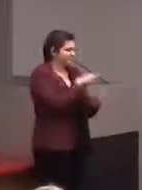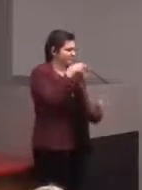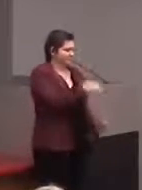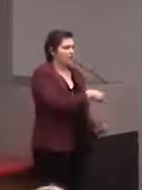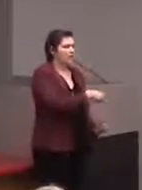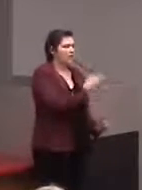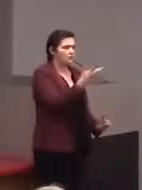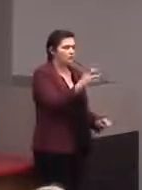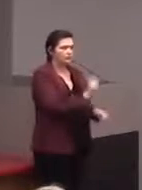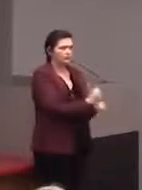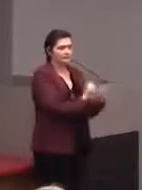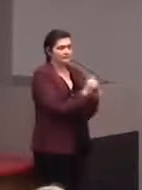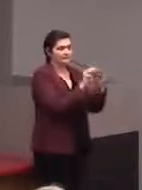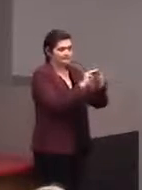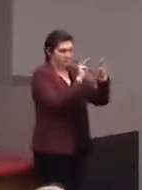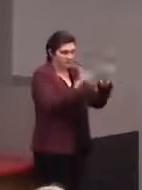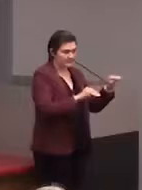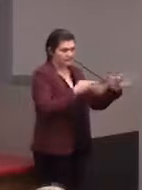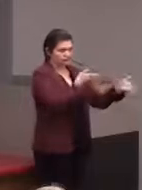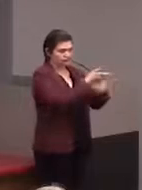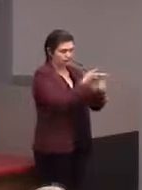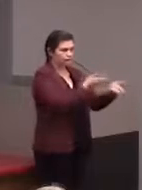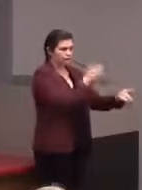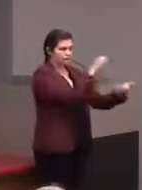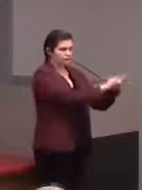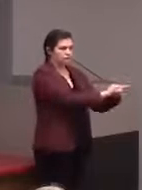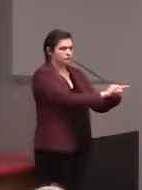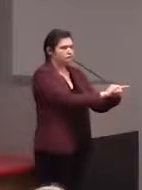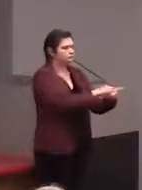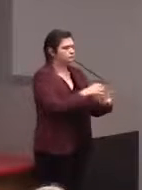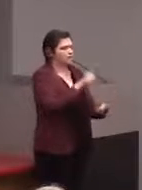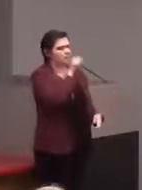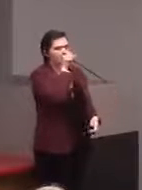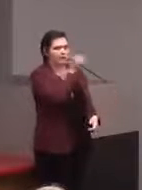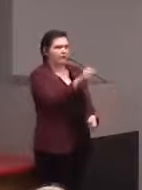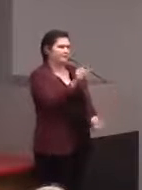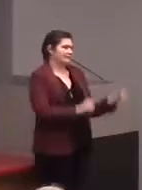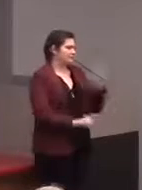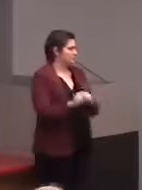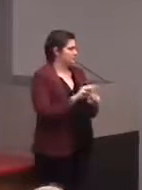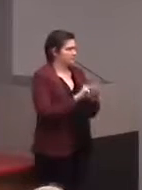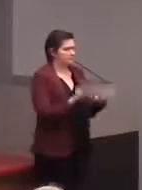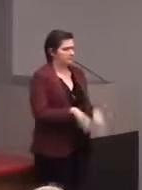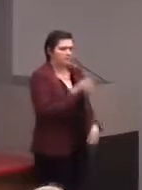all kinds of interesting products for education and lots of hands-on, interactive material. So specifically, we do a lot of work at museums